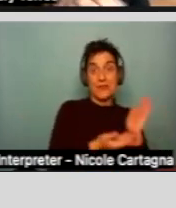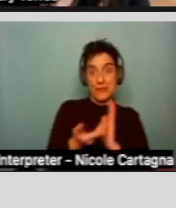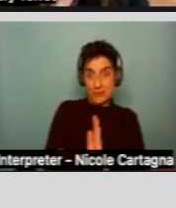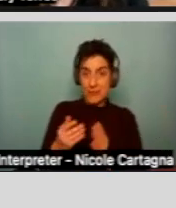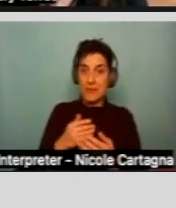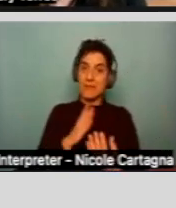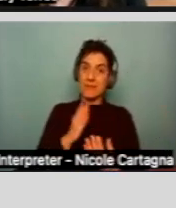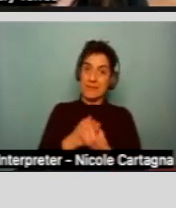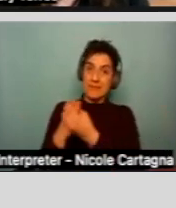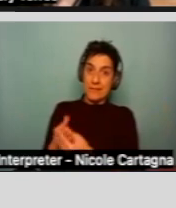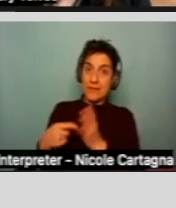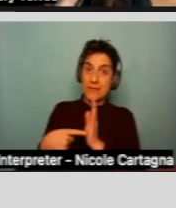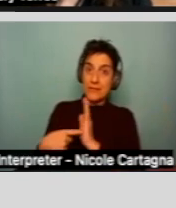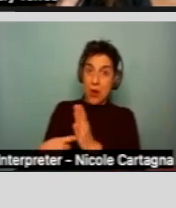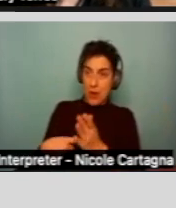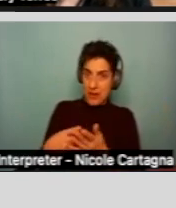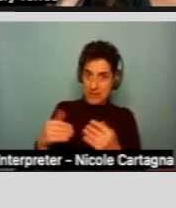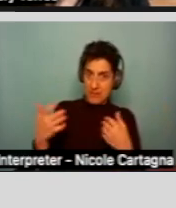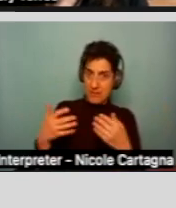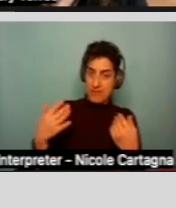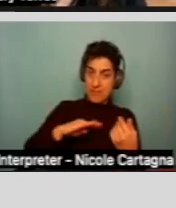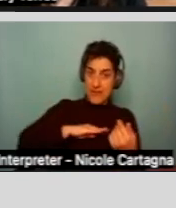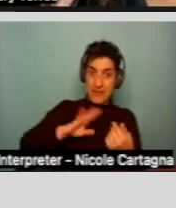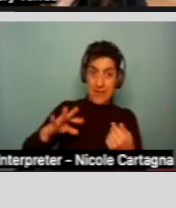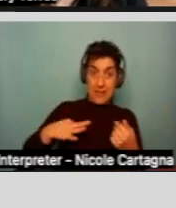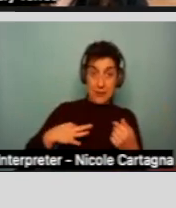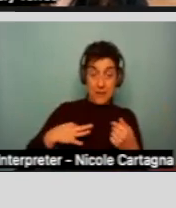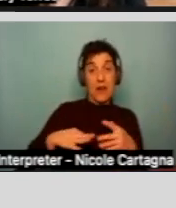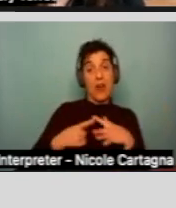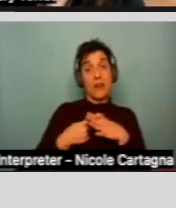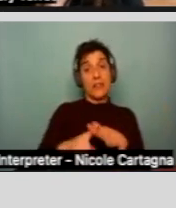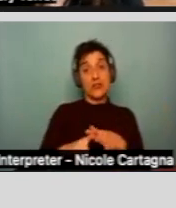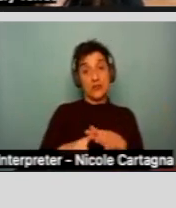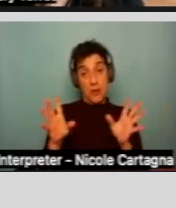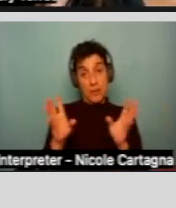And so once you do that initial intake meeting, regional center will decide if it will complete